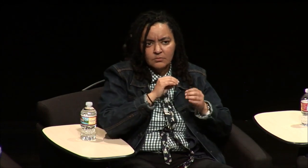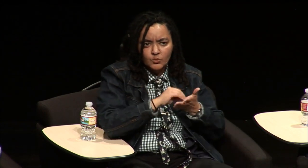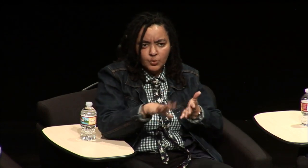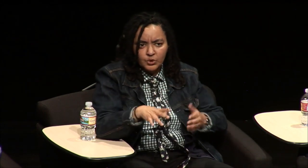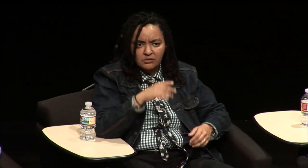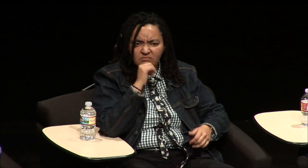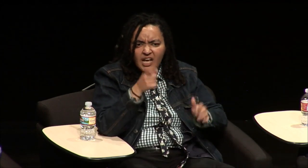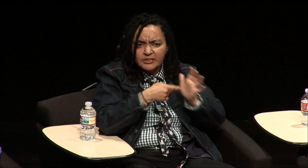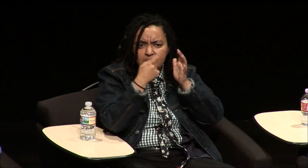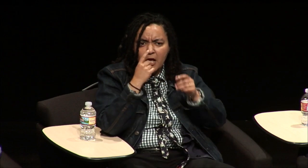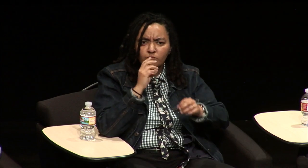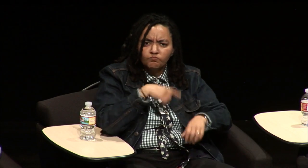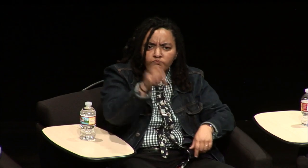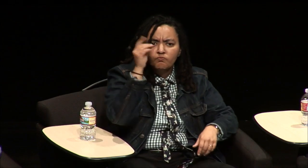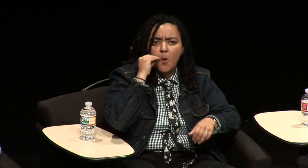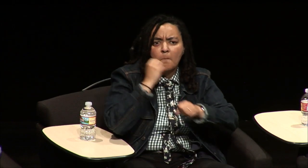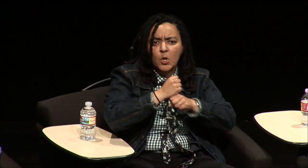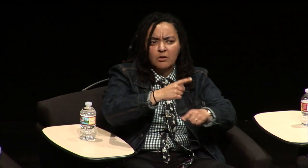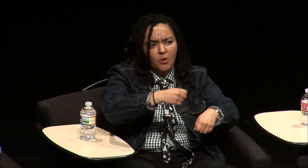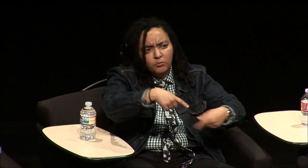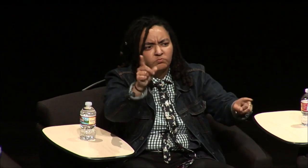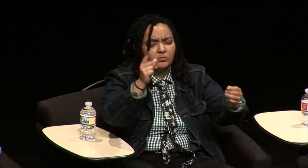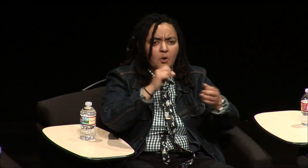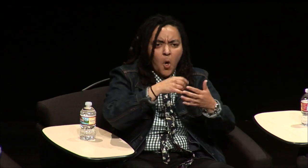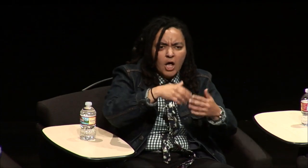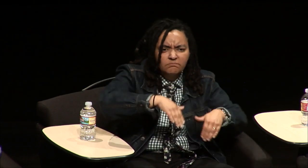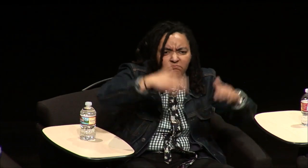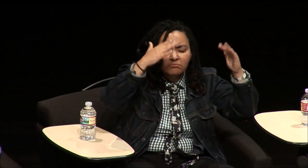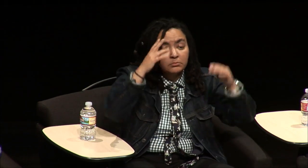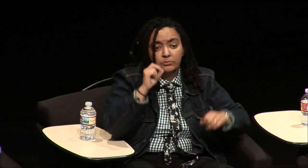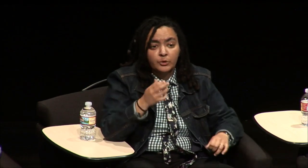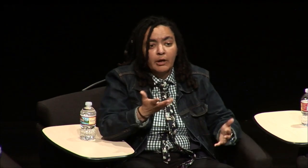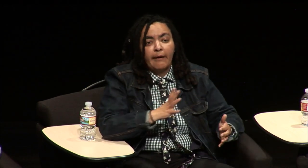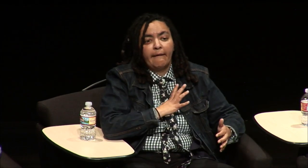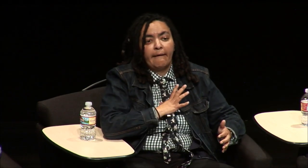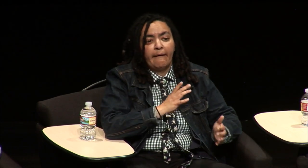standards are lacking and their expectations are low and